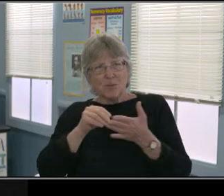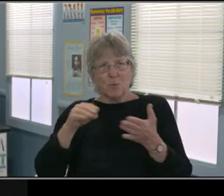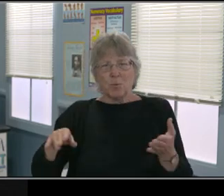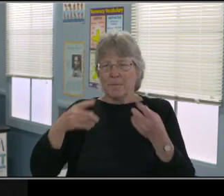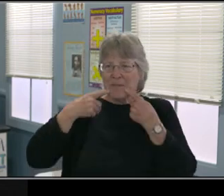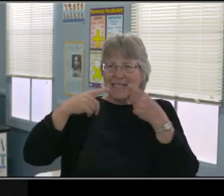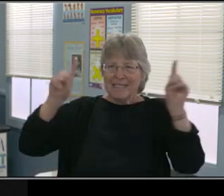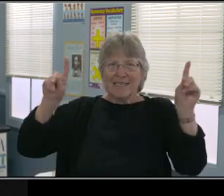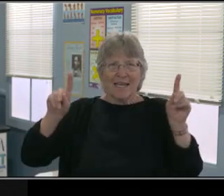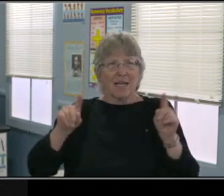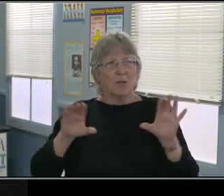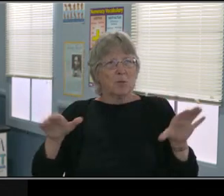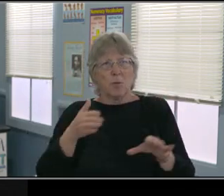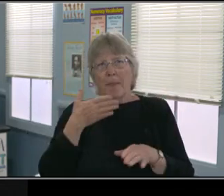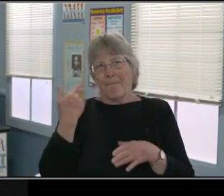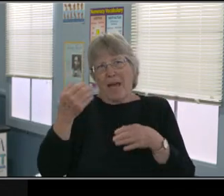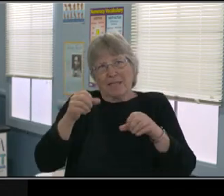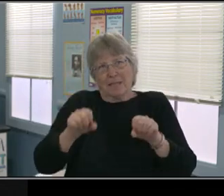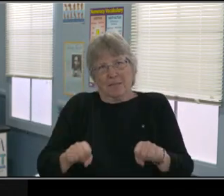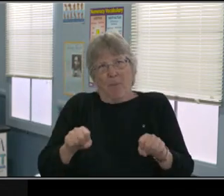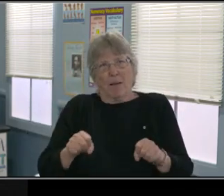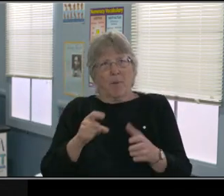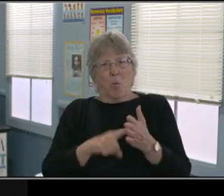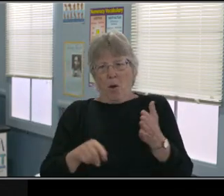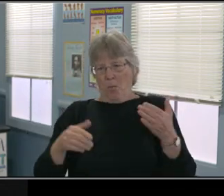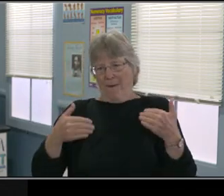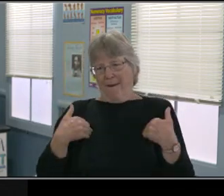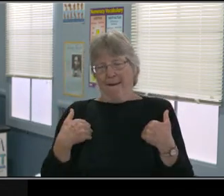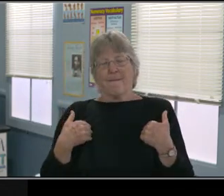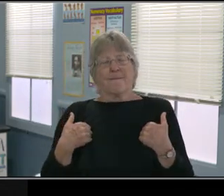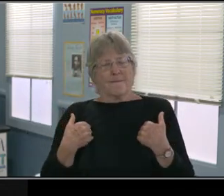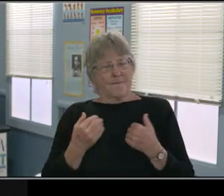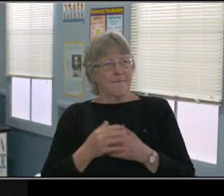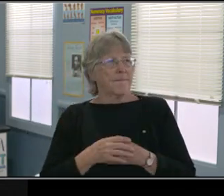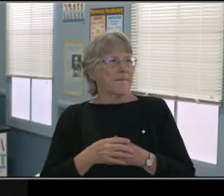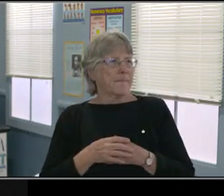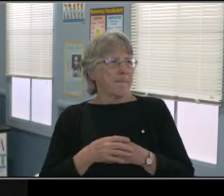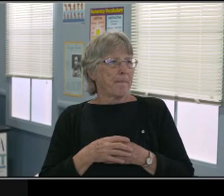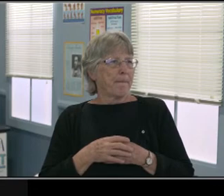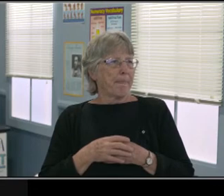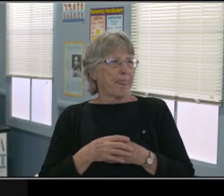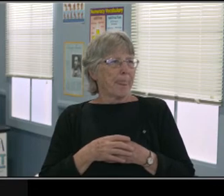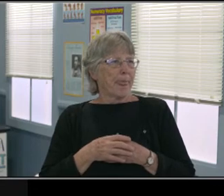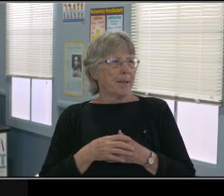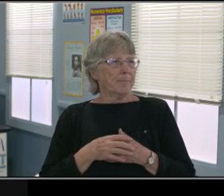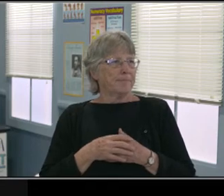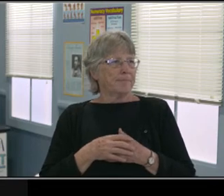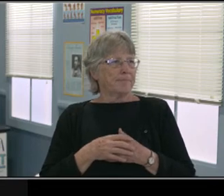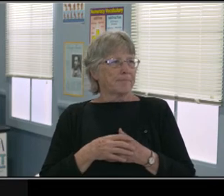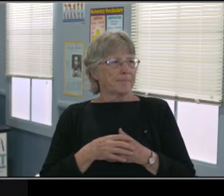what does it look like virtually for academic instruction? What does by students gen ed class look like